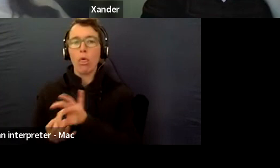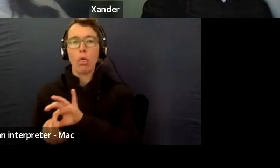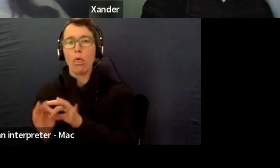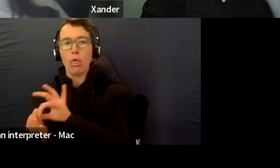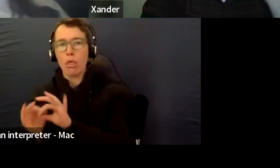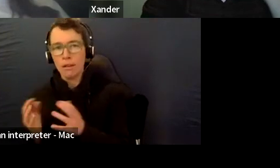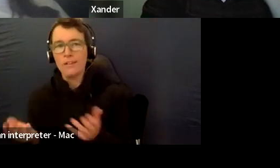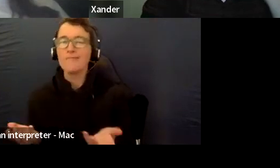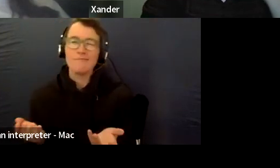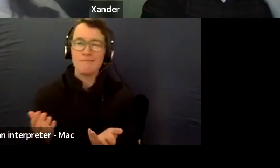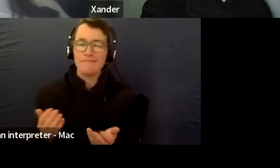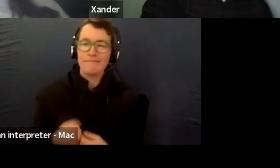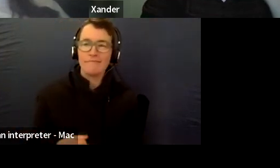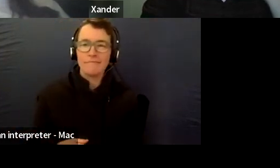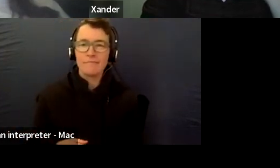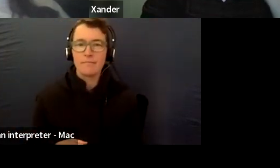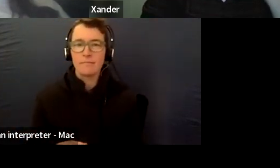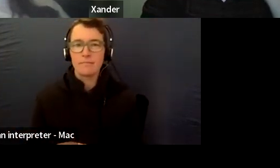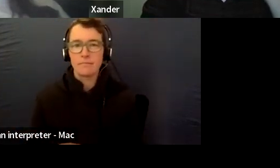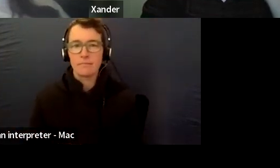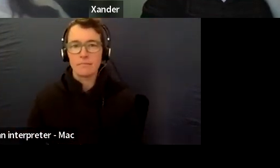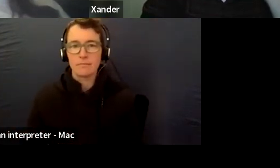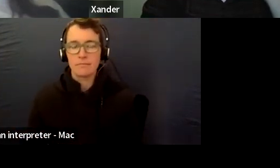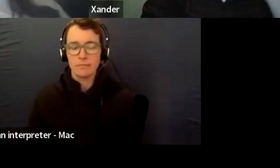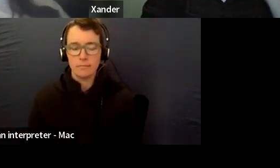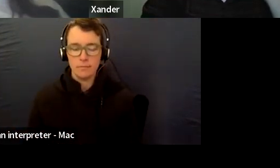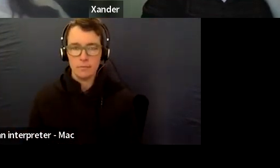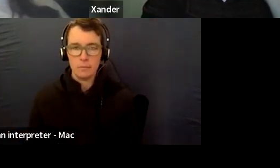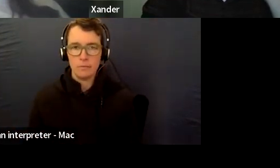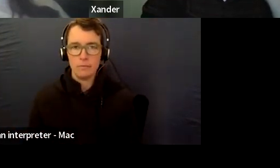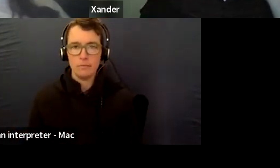The system is a bit wobbly in that sense, it's bigger